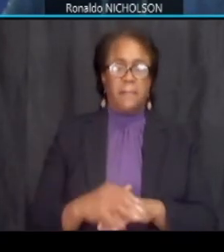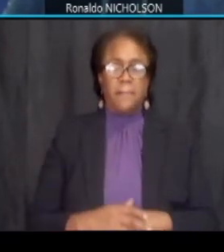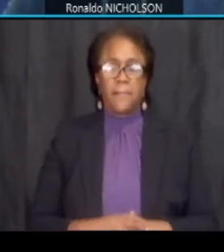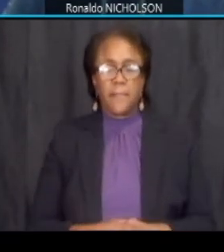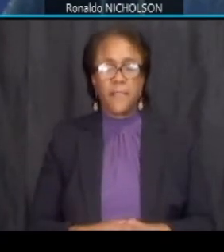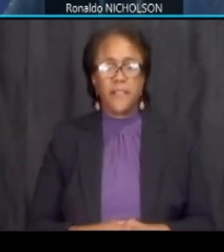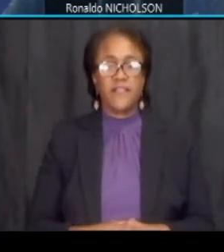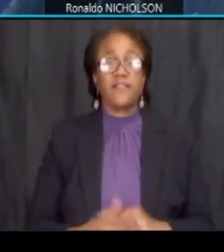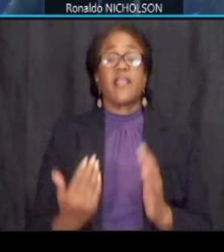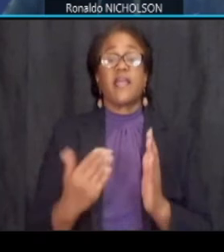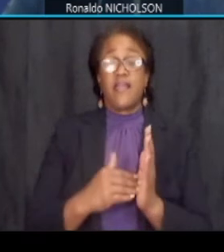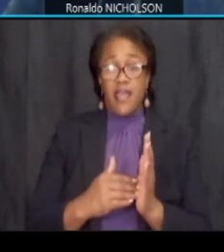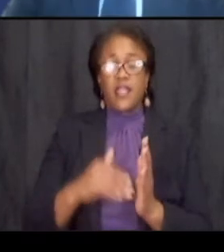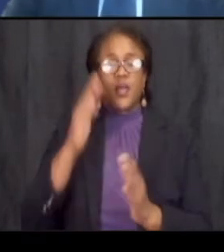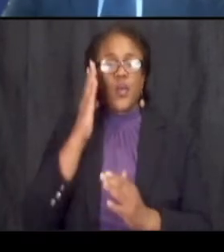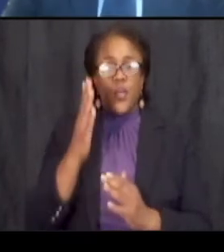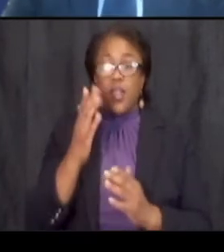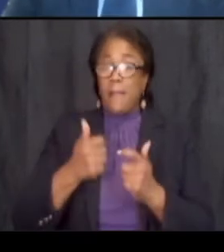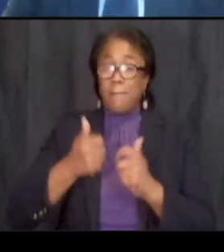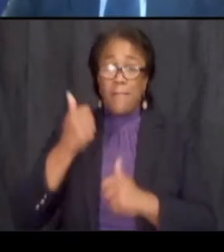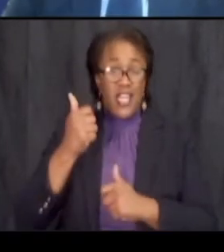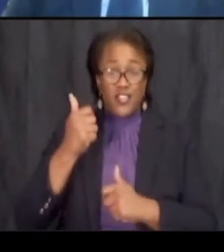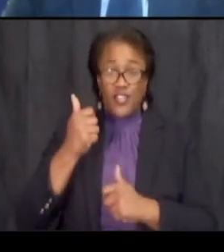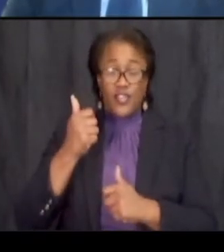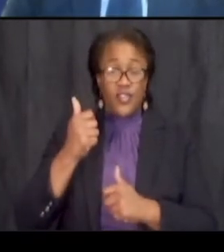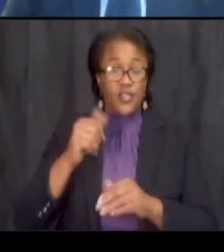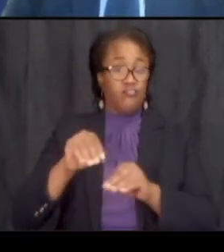again this will be major civil infrastructure construction